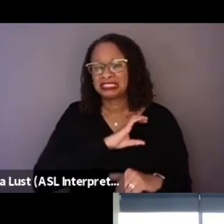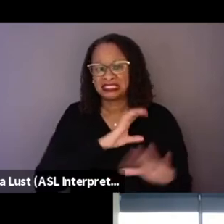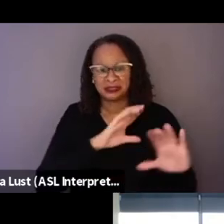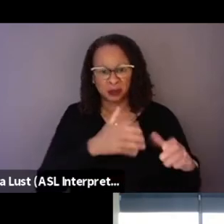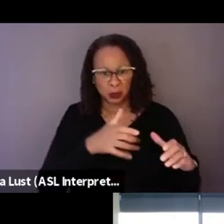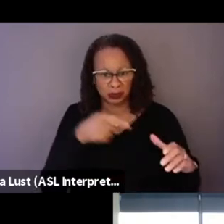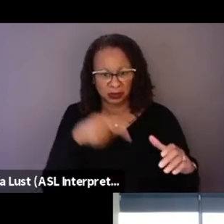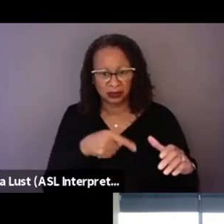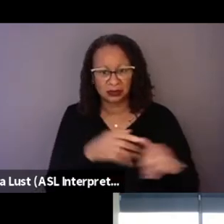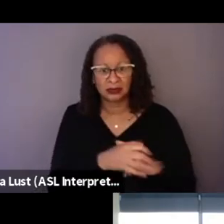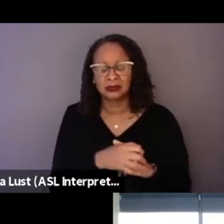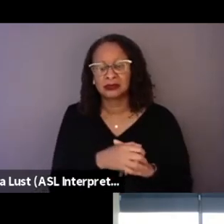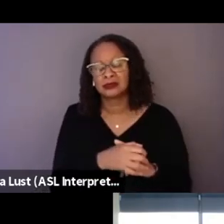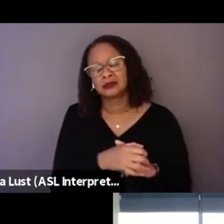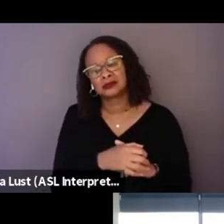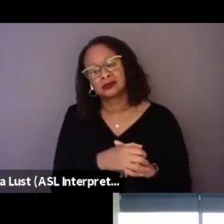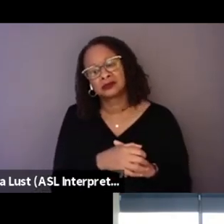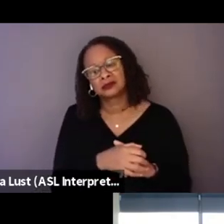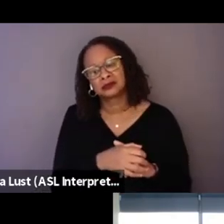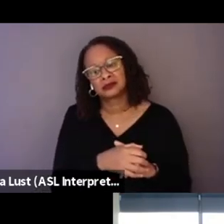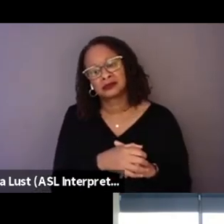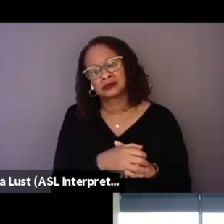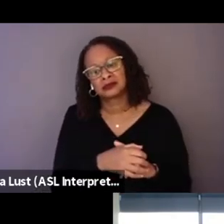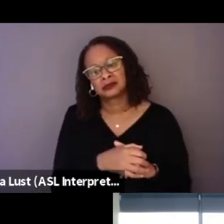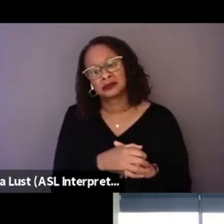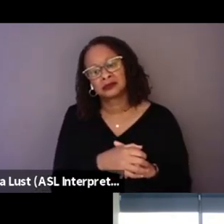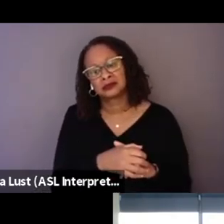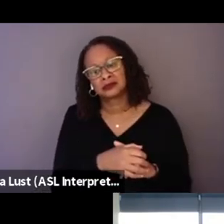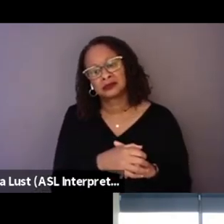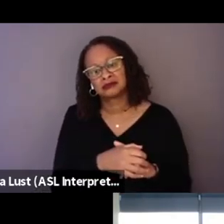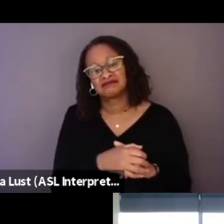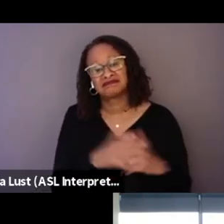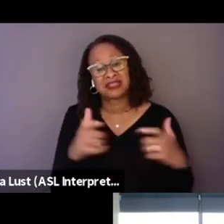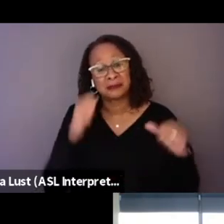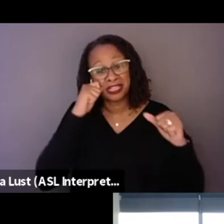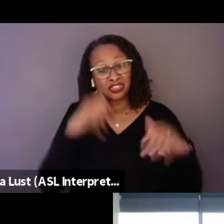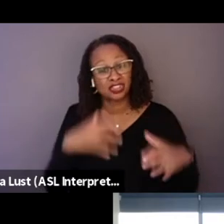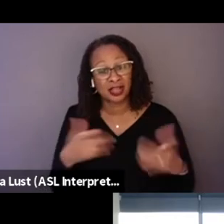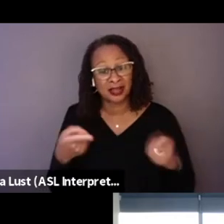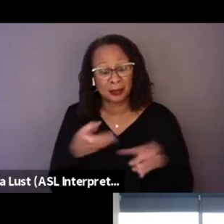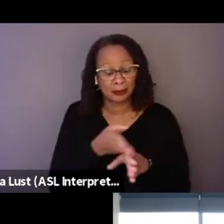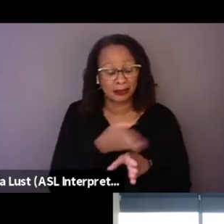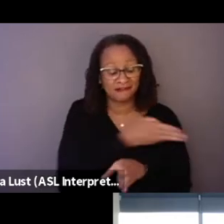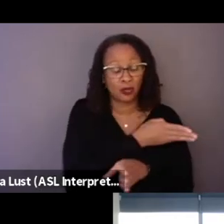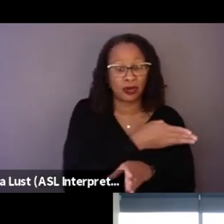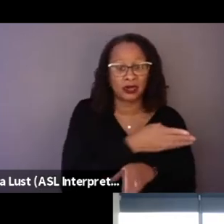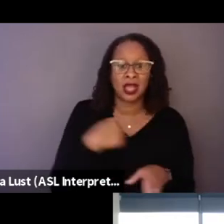And so, like the big shocks came before when, like, we couldn't believe that they had to pay